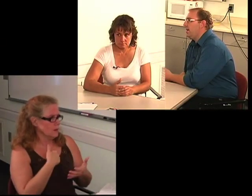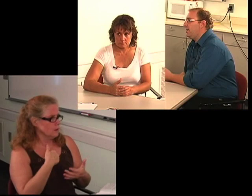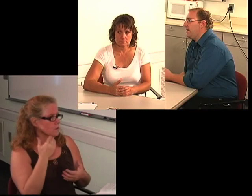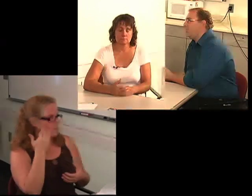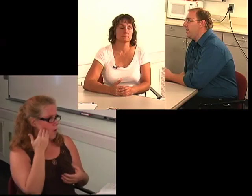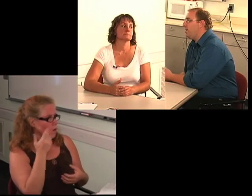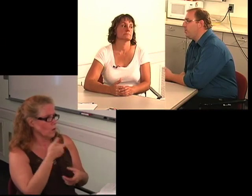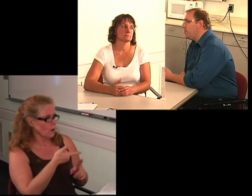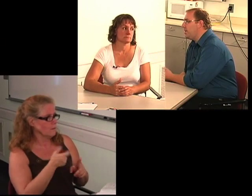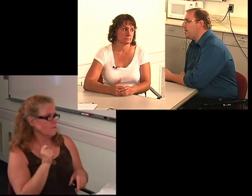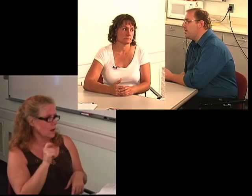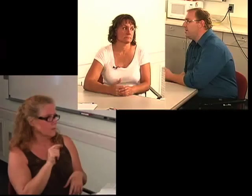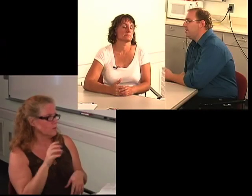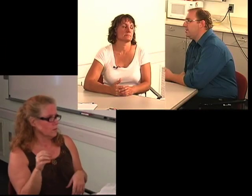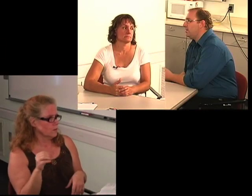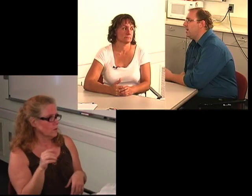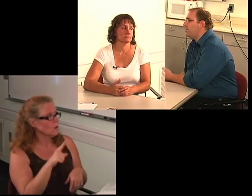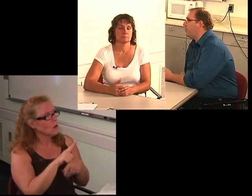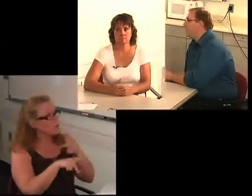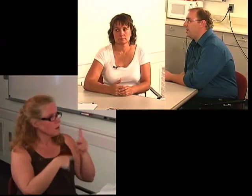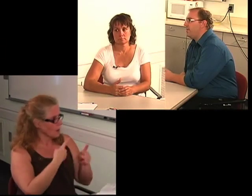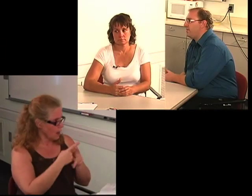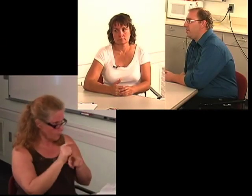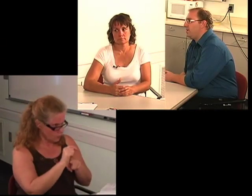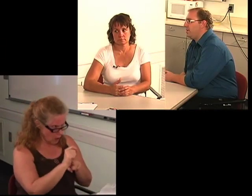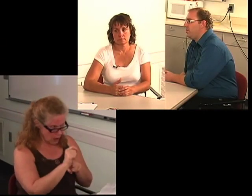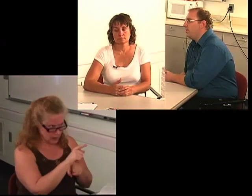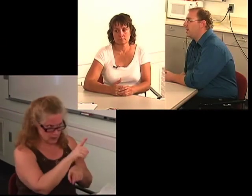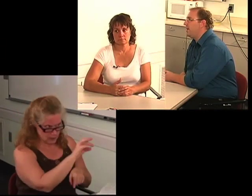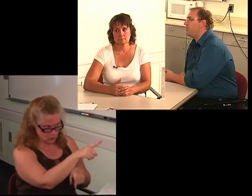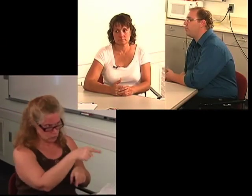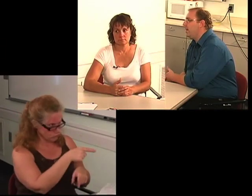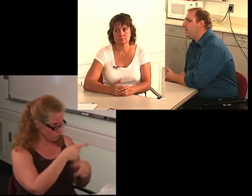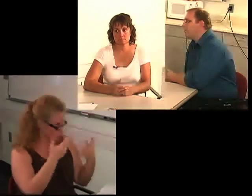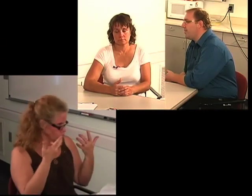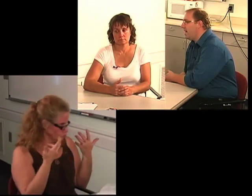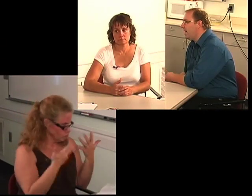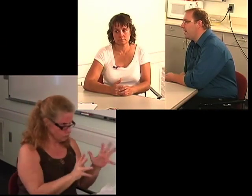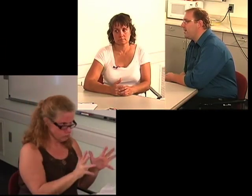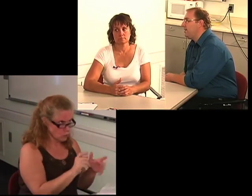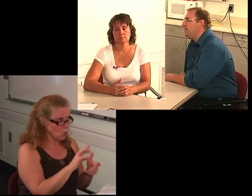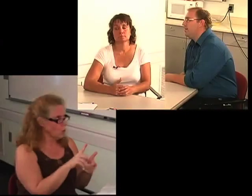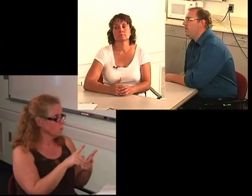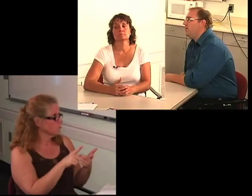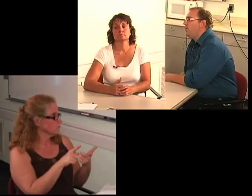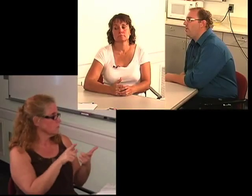and that will help me to kind of know where you're coming from also, what kind of training you've had,